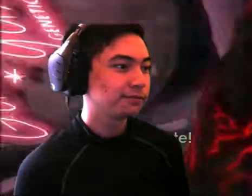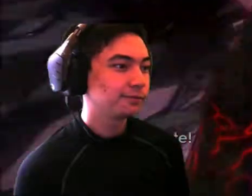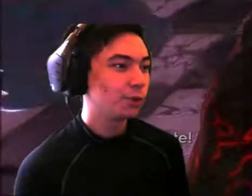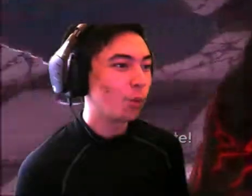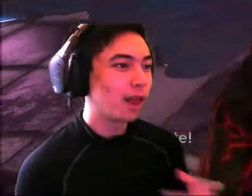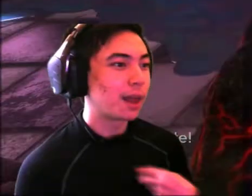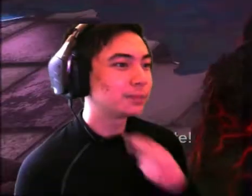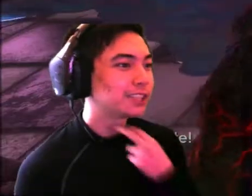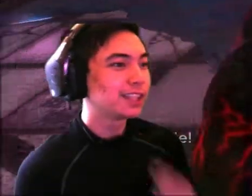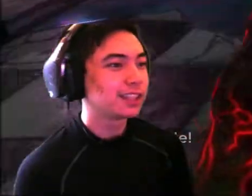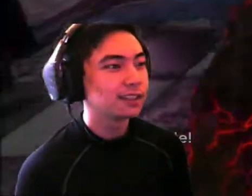Welp, I'm stuck